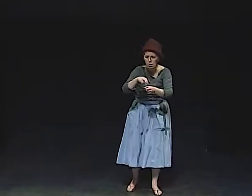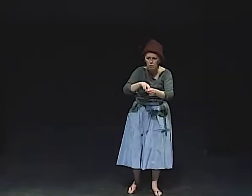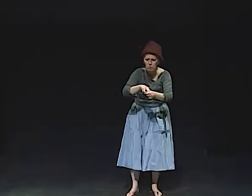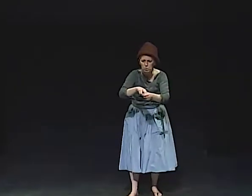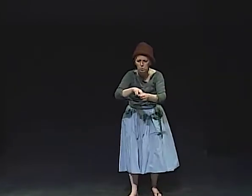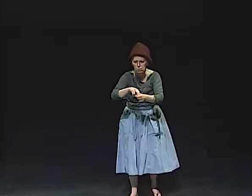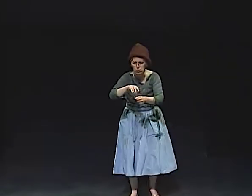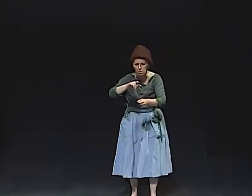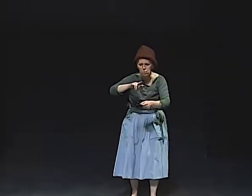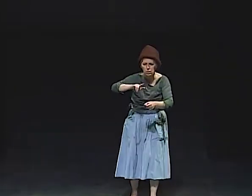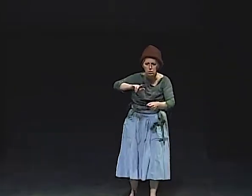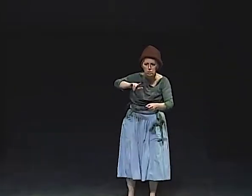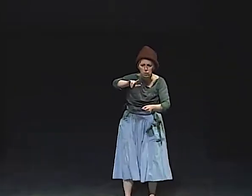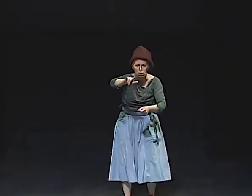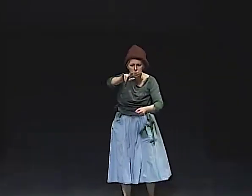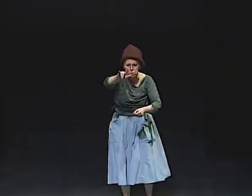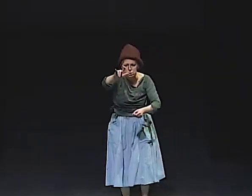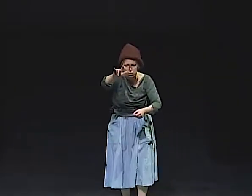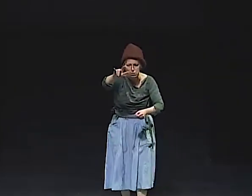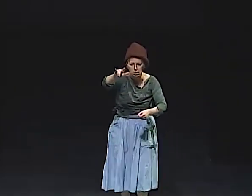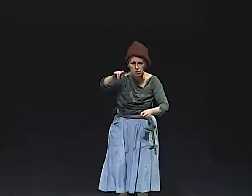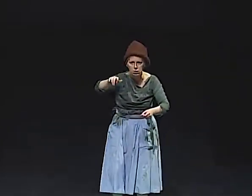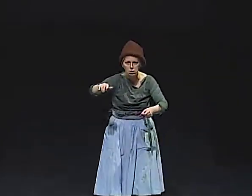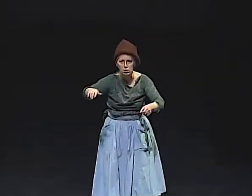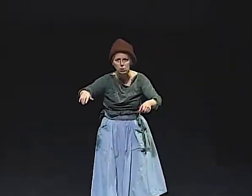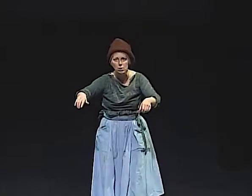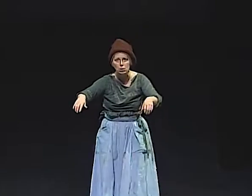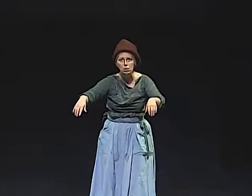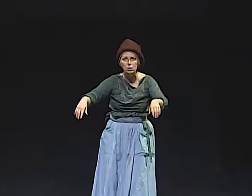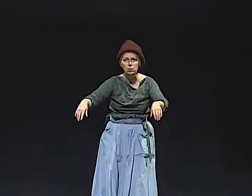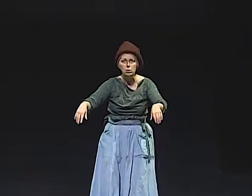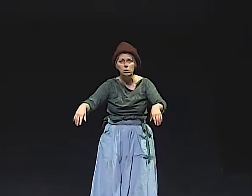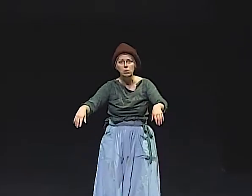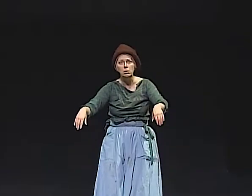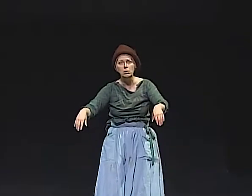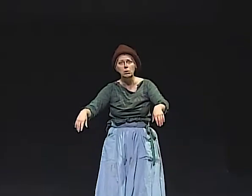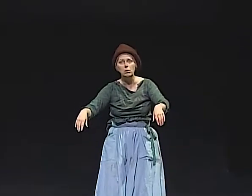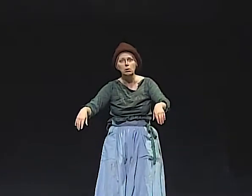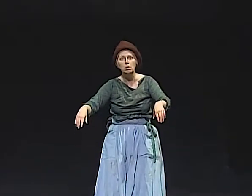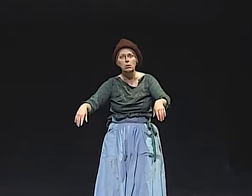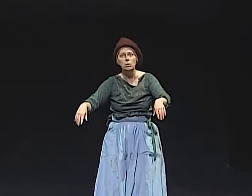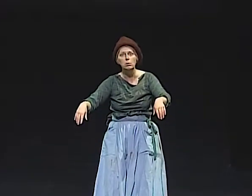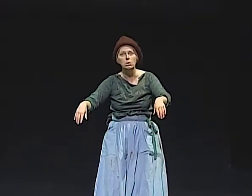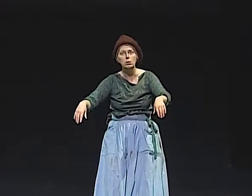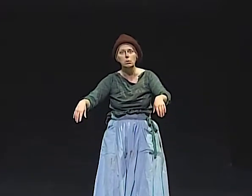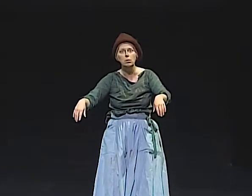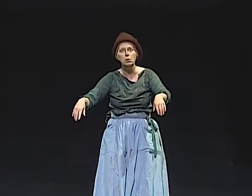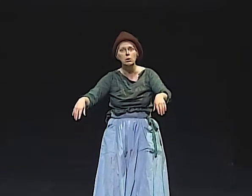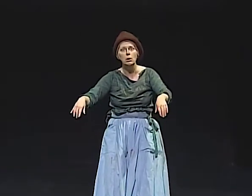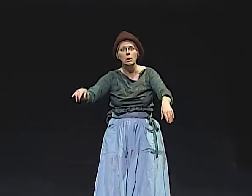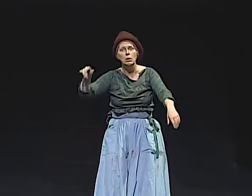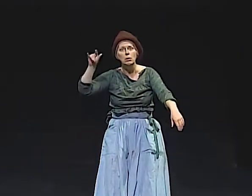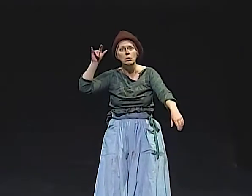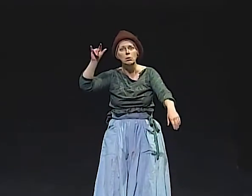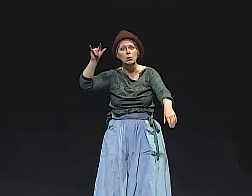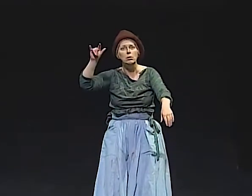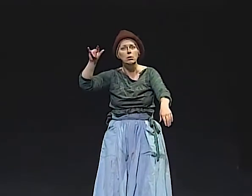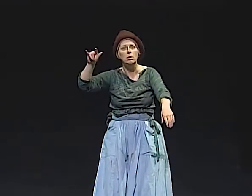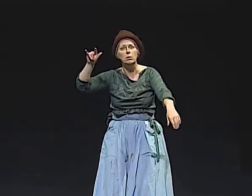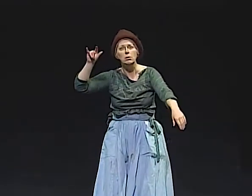I WAITED UNTIL I GOT ONTO AN AIRPLANE AND SAT THERE IN SHOCK.